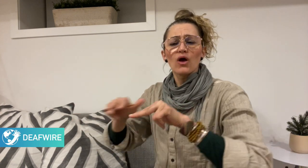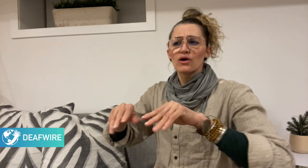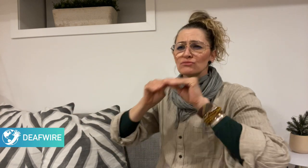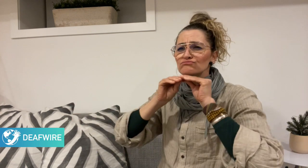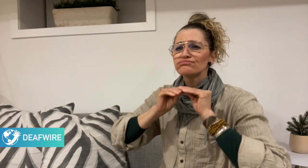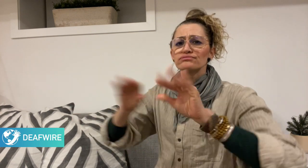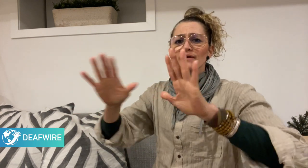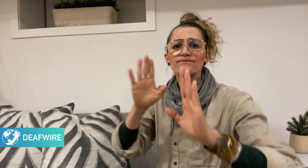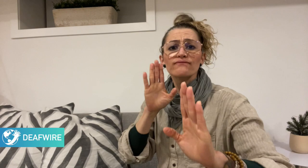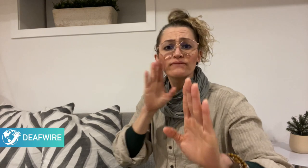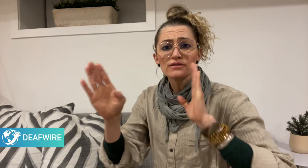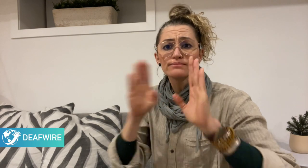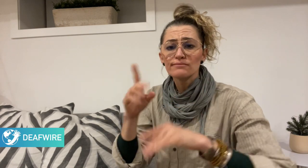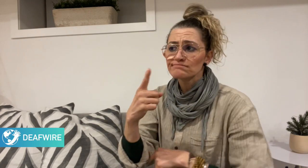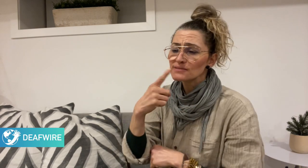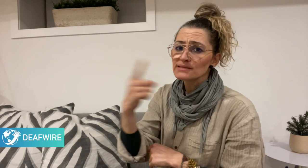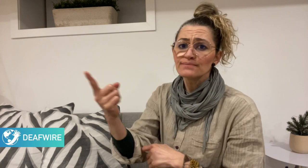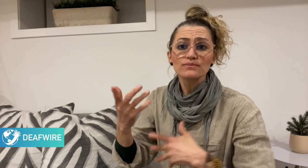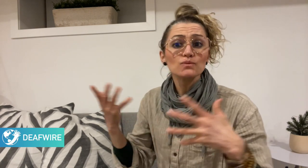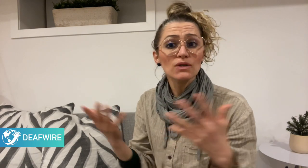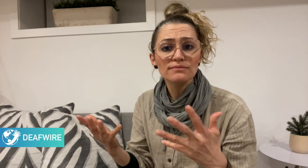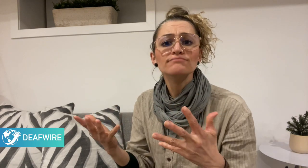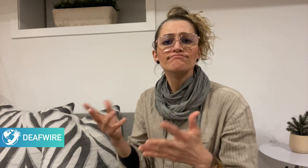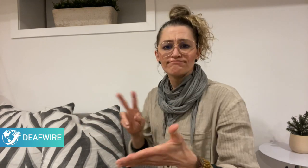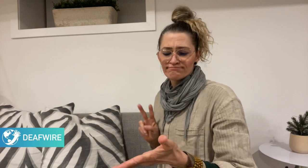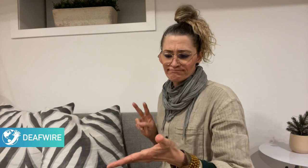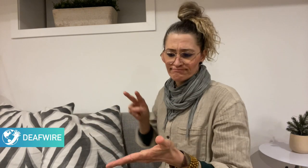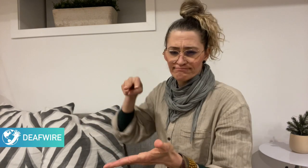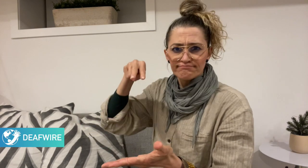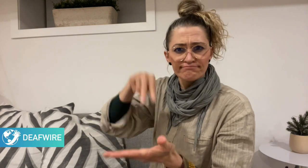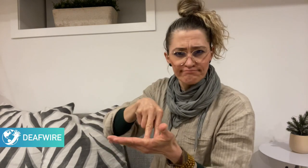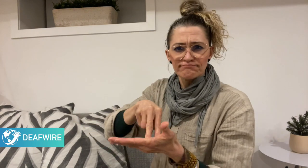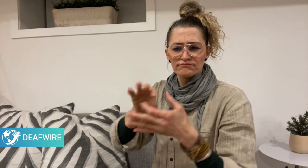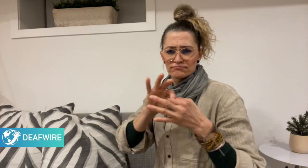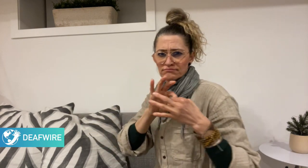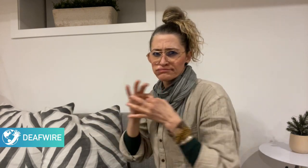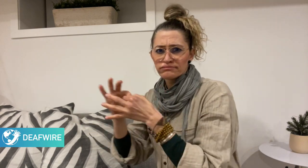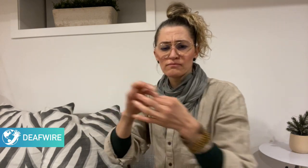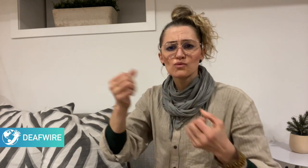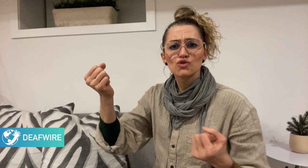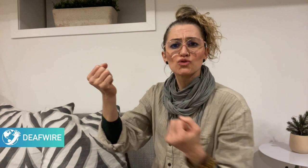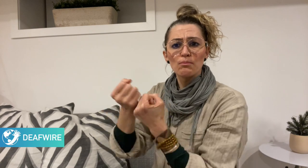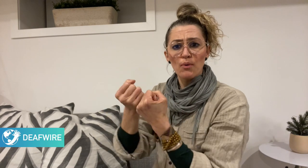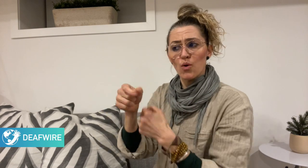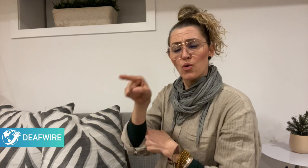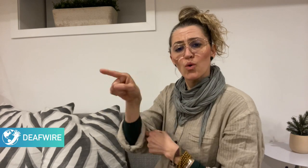Facebook page saying they stand in solidarity with the Ukrainian